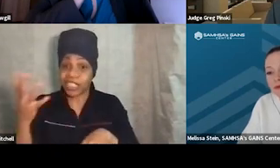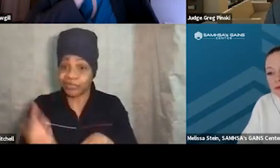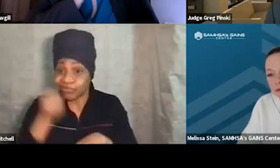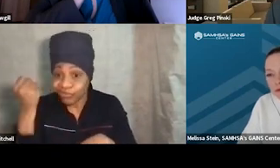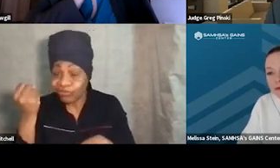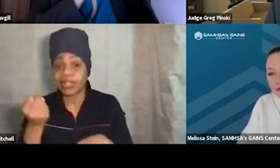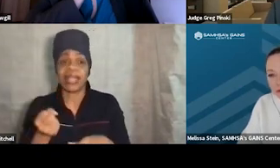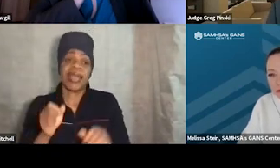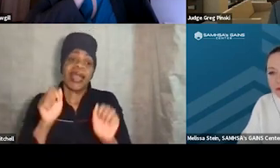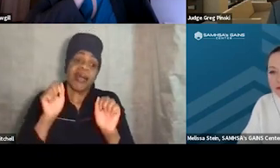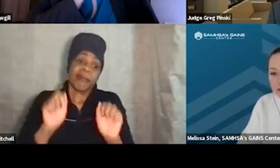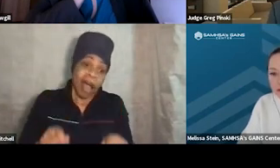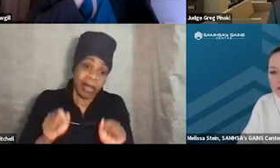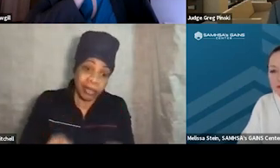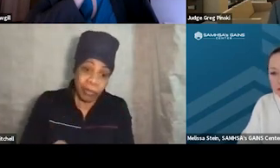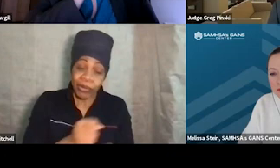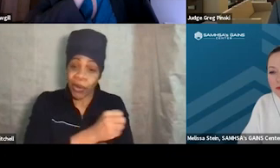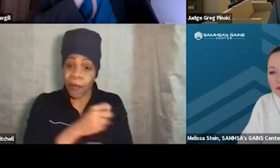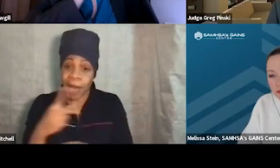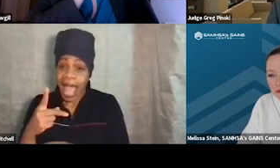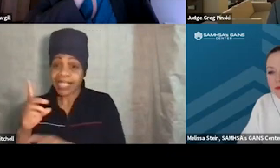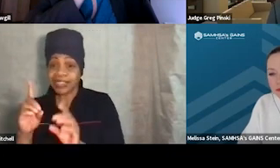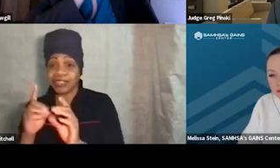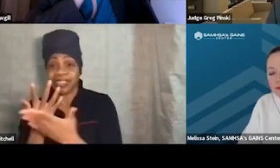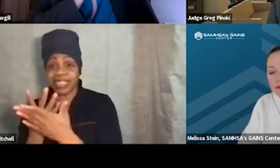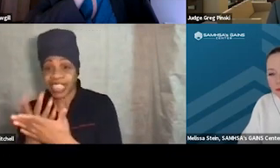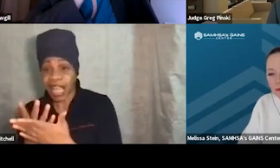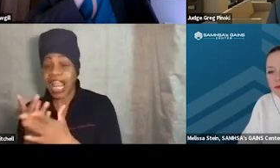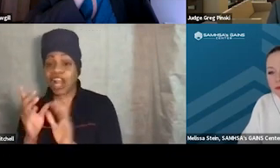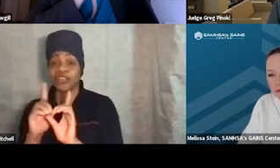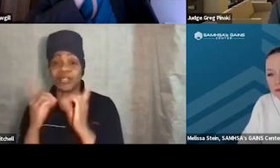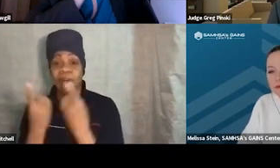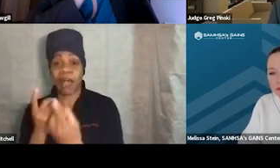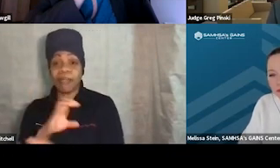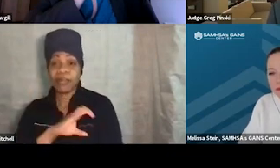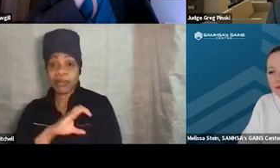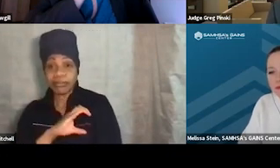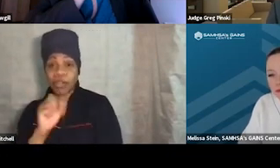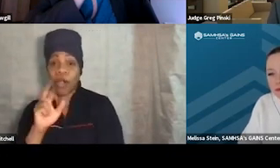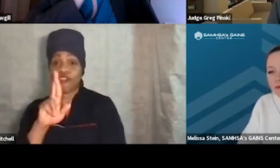to the Department of Corrections. That's not something that any of us wants. We didn't bring you into the program